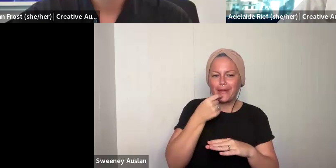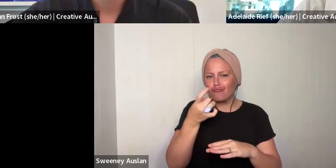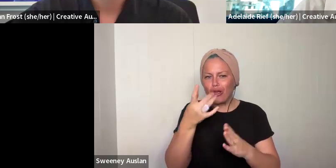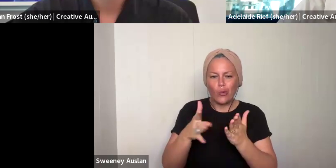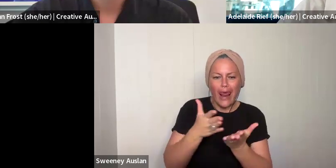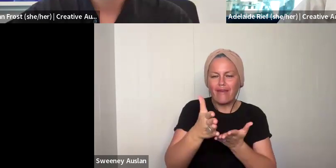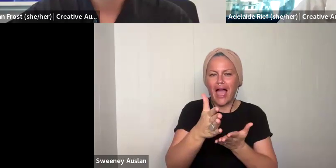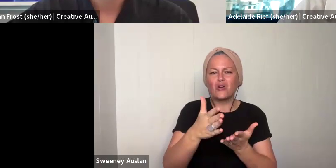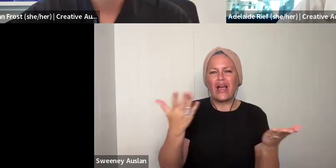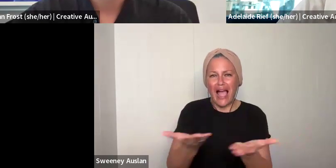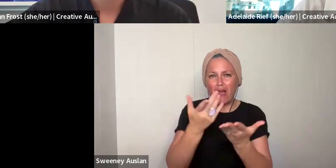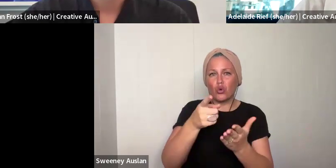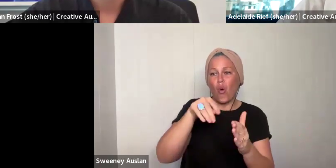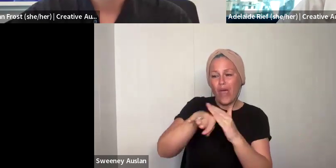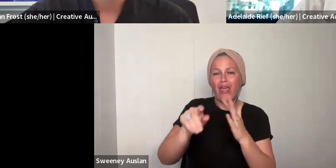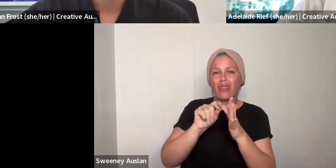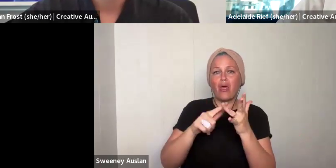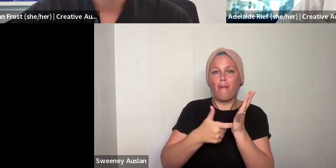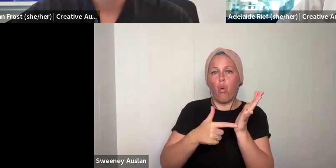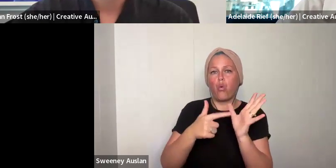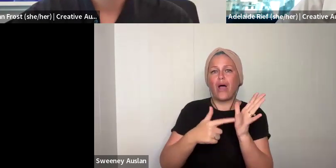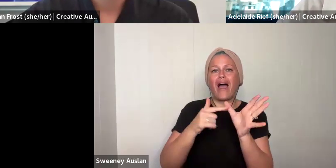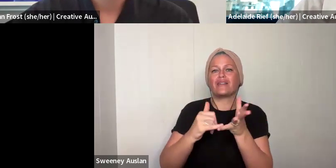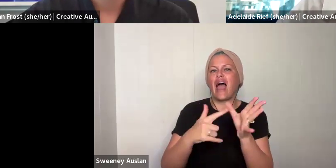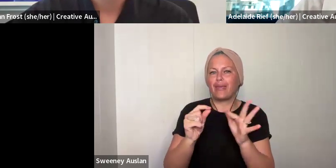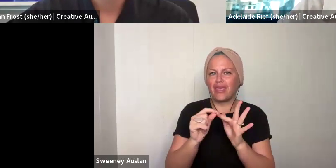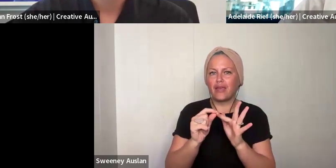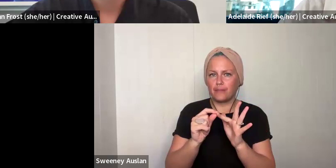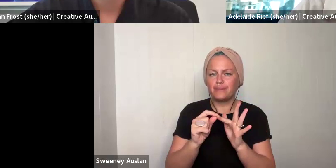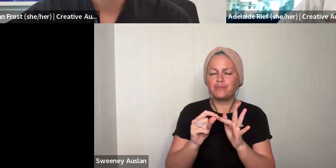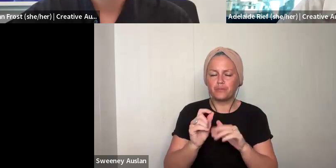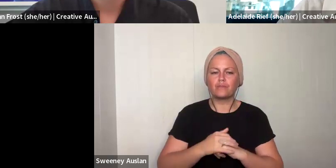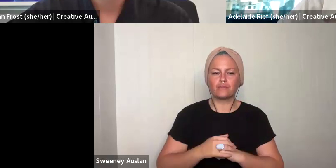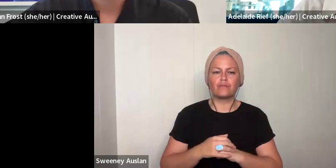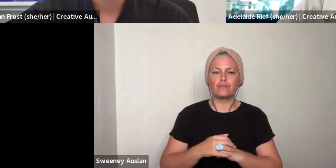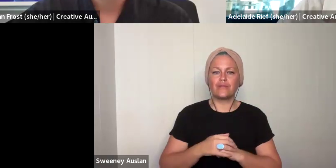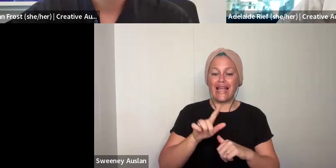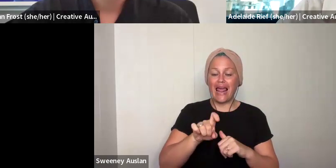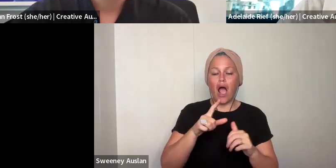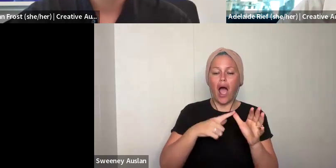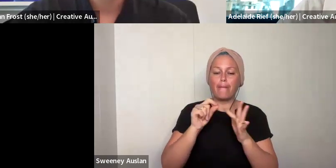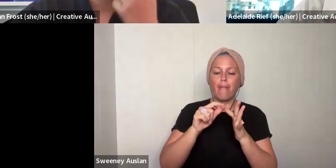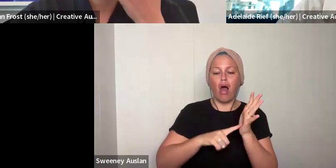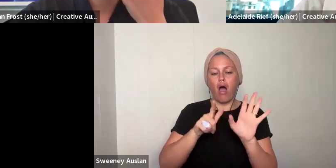quickly now talk through a couple of aspects of it, just because we have had a lot of questions.